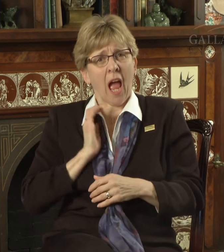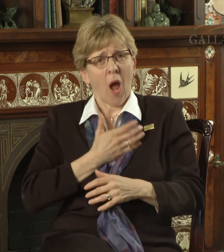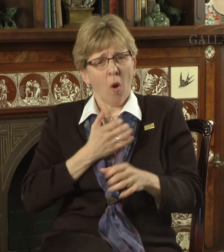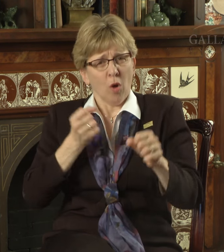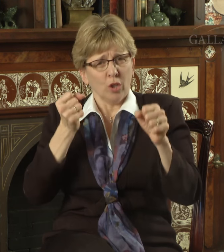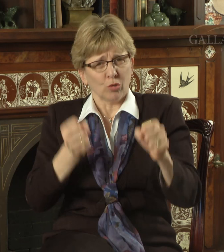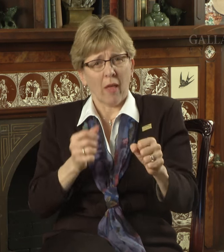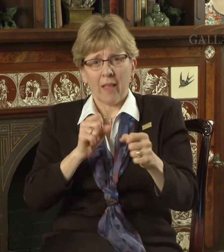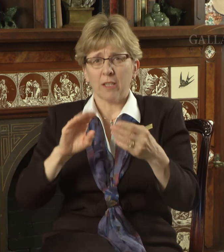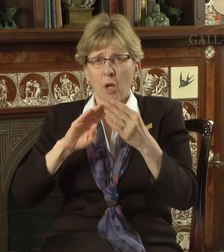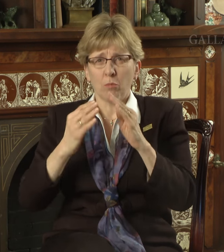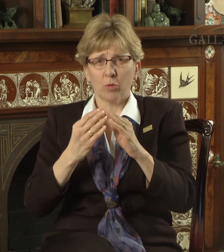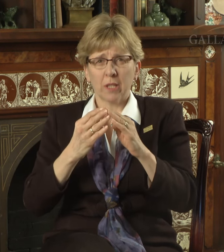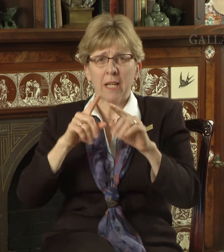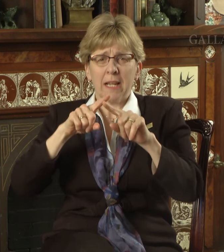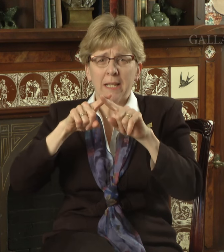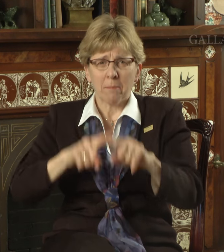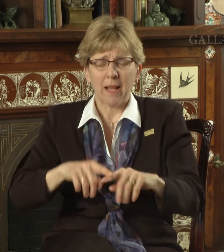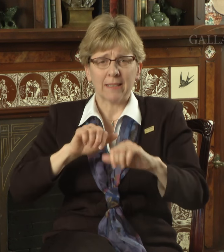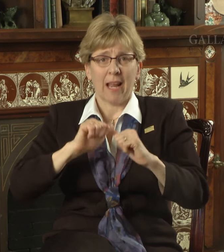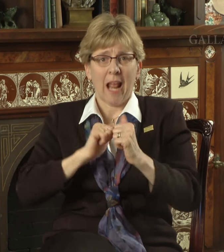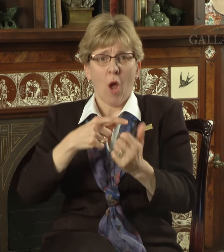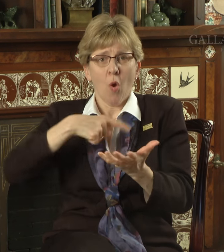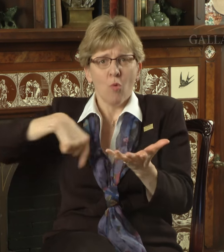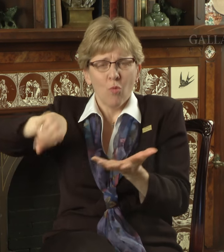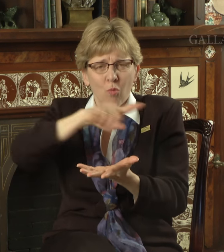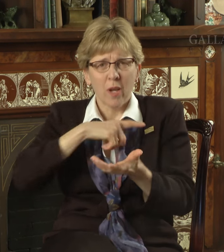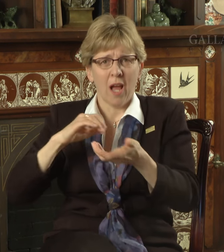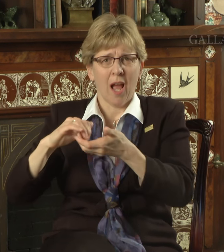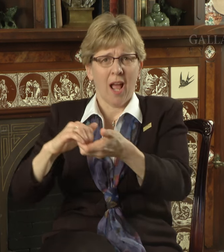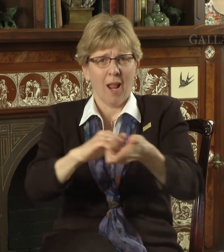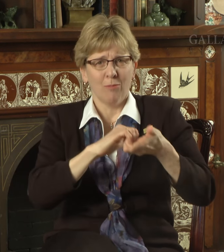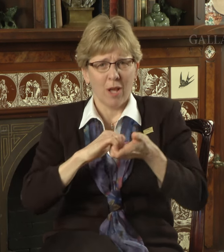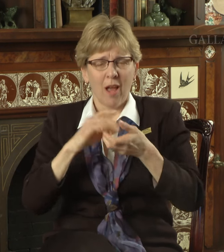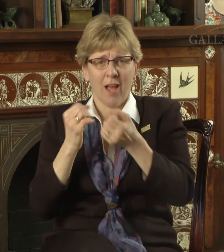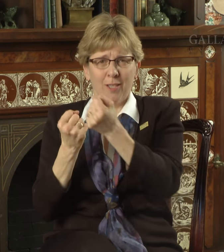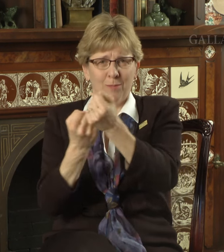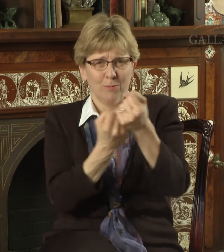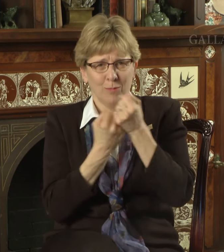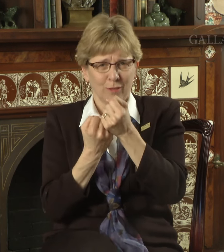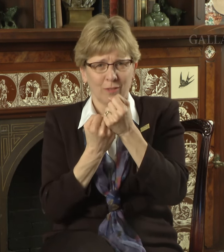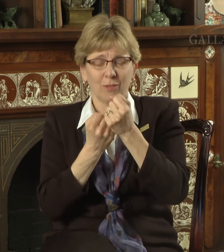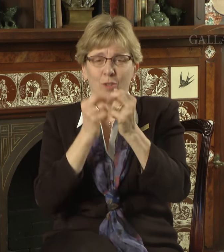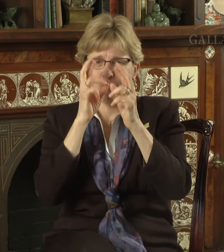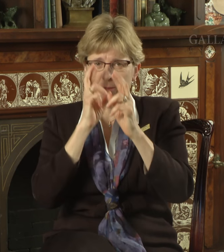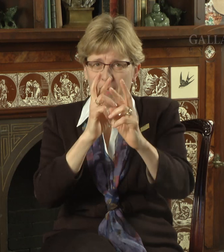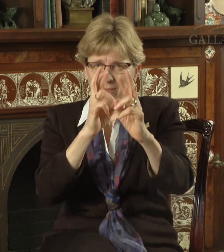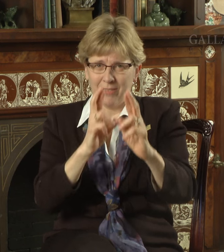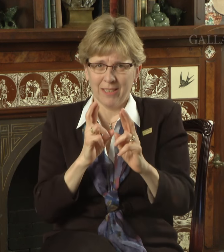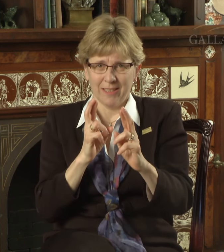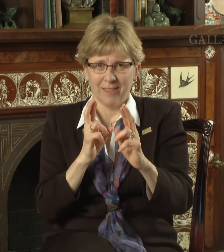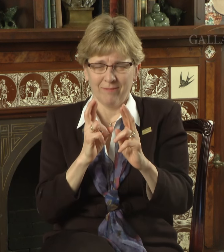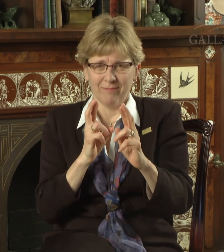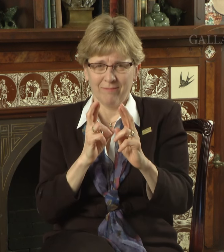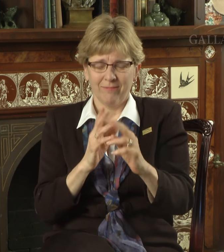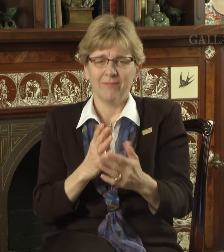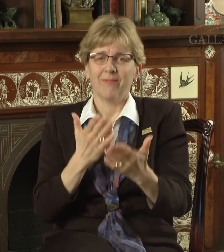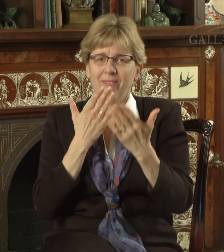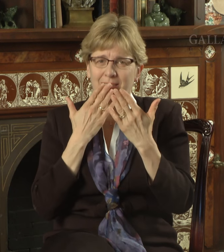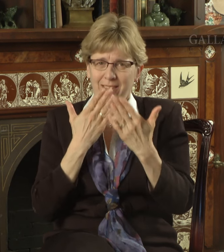Our strength as a community depends on how we collaborate and support each other respectfully.